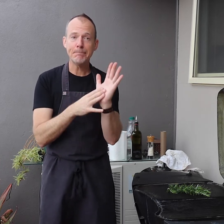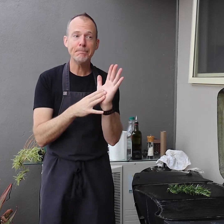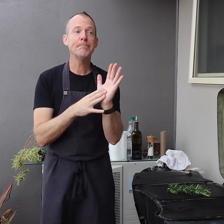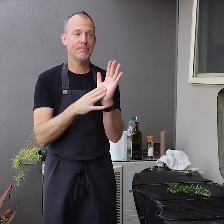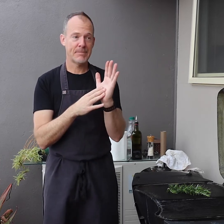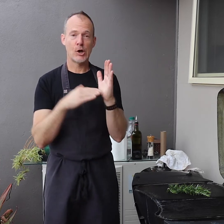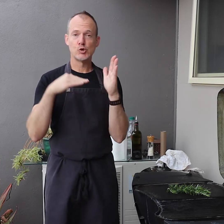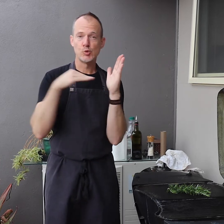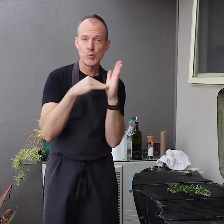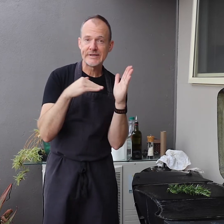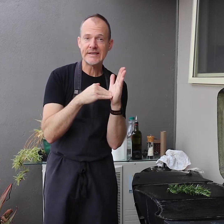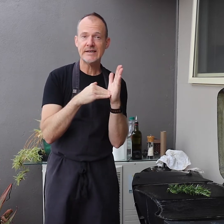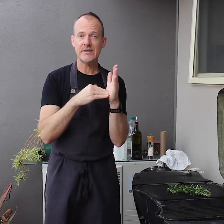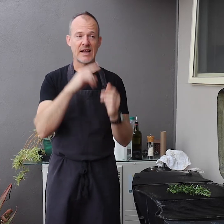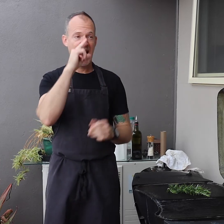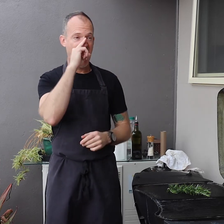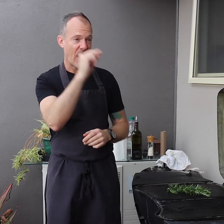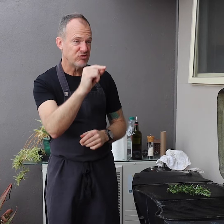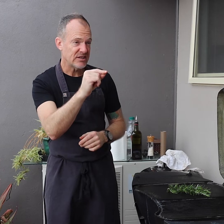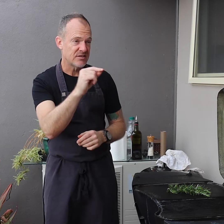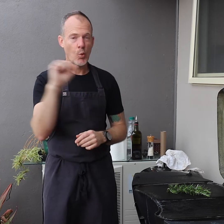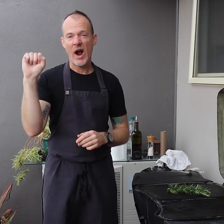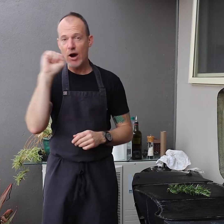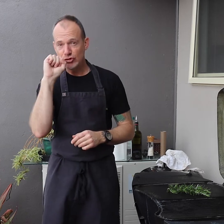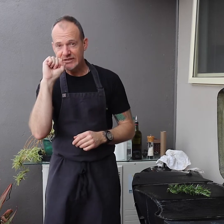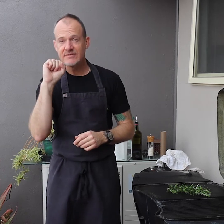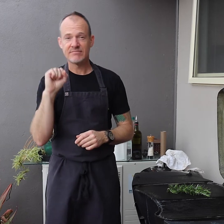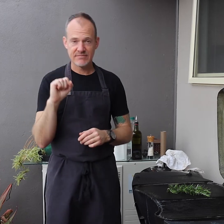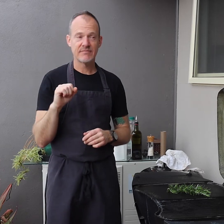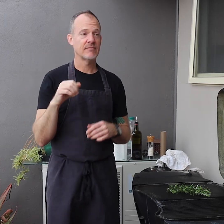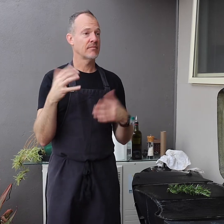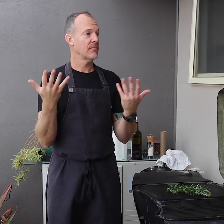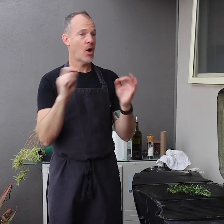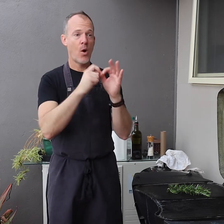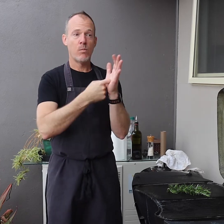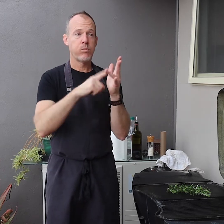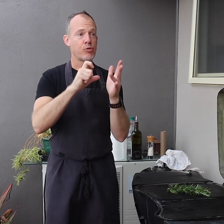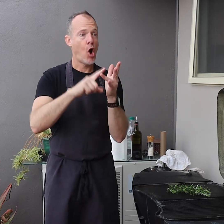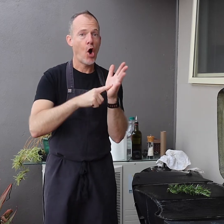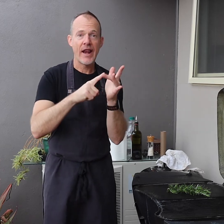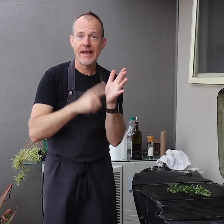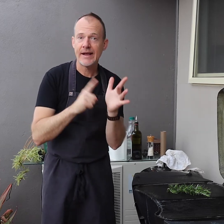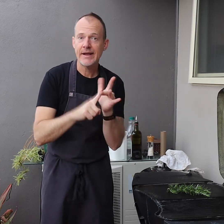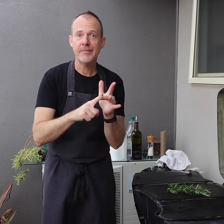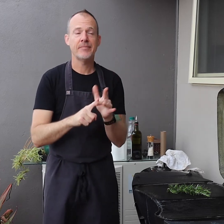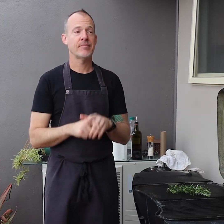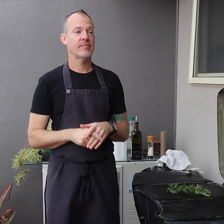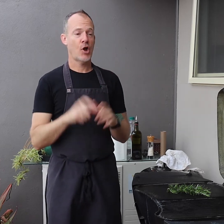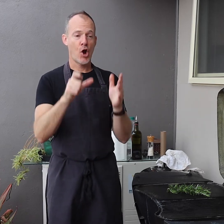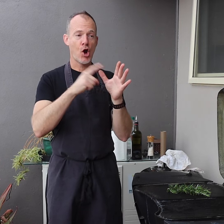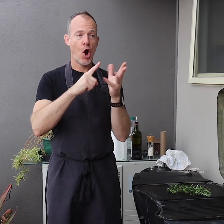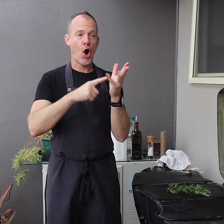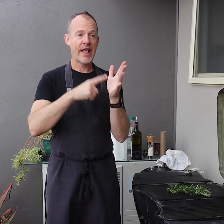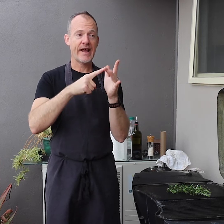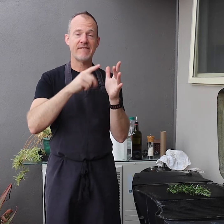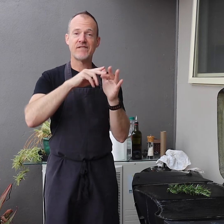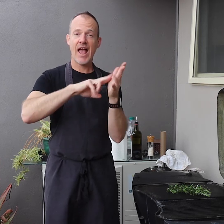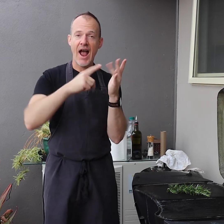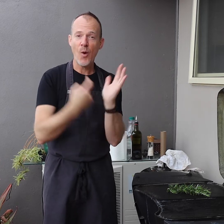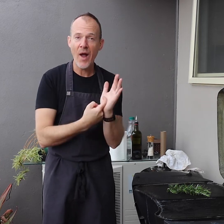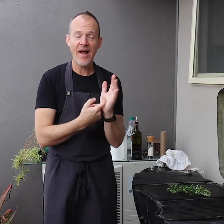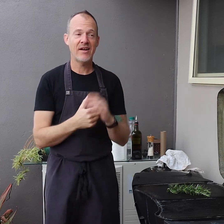zucchini, carrots, broccoli, cauliflower,